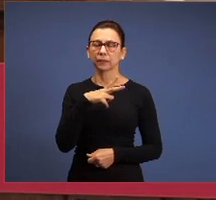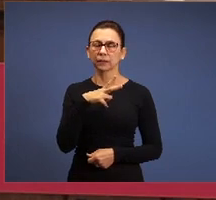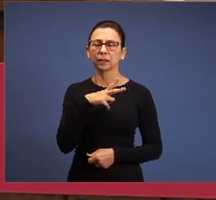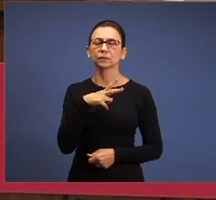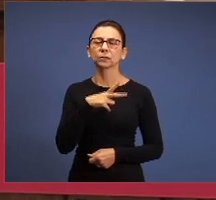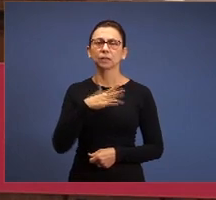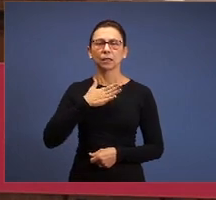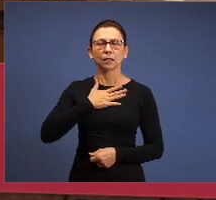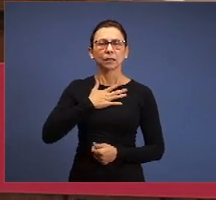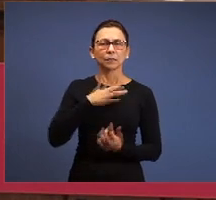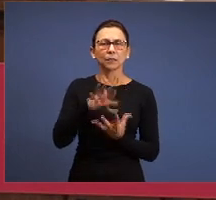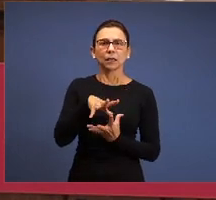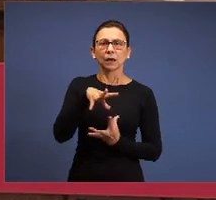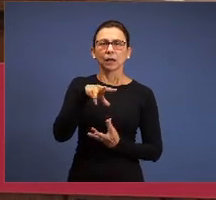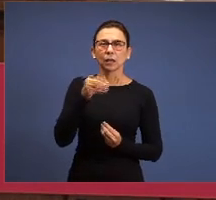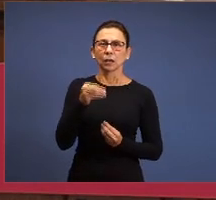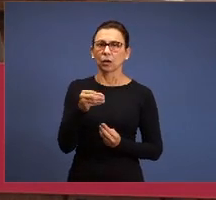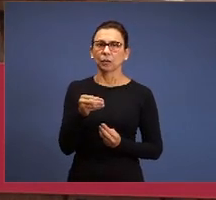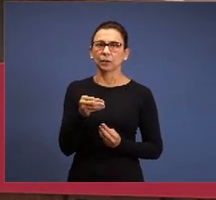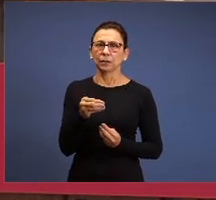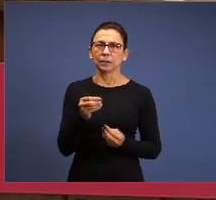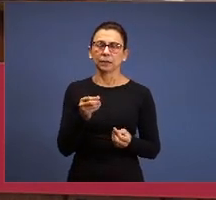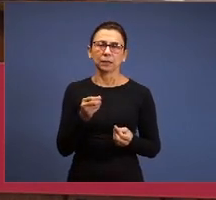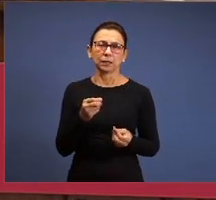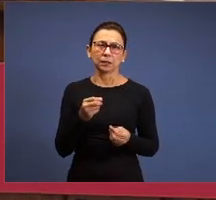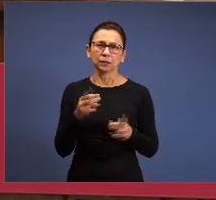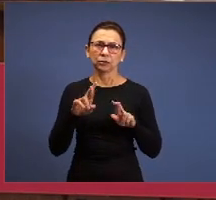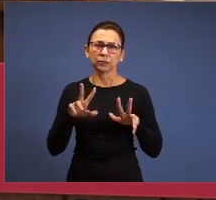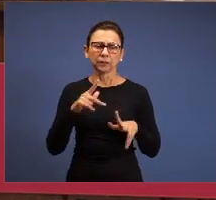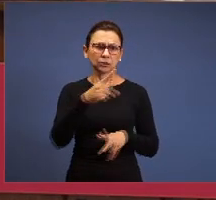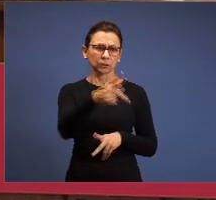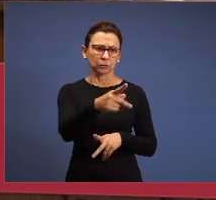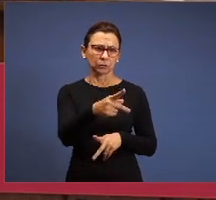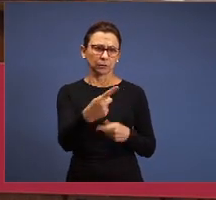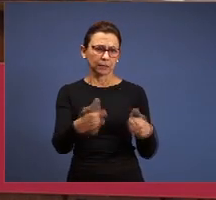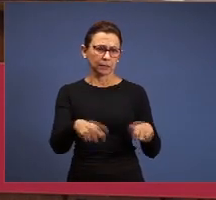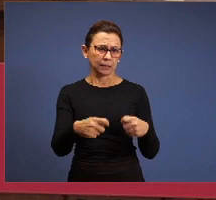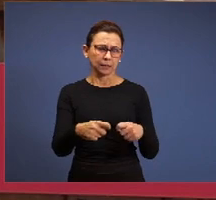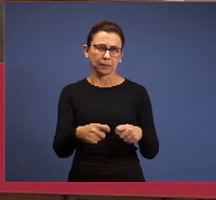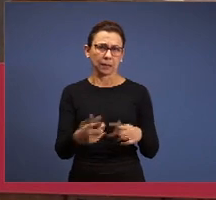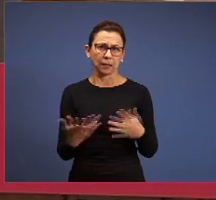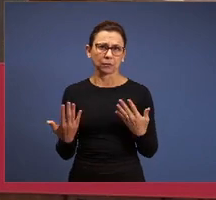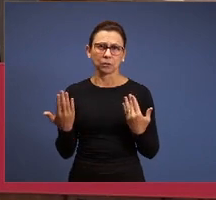soul doesn’t have the needs of your soul, mine is here, I’m in the midst of a